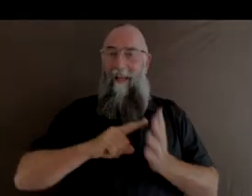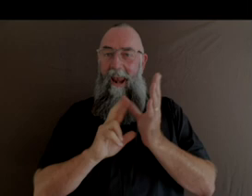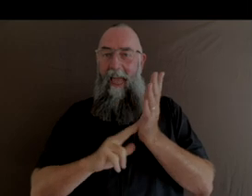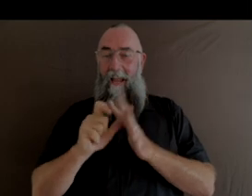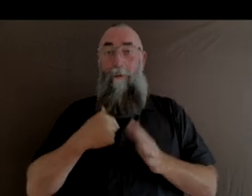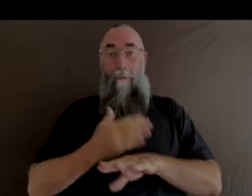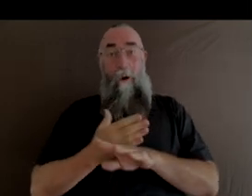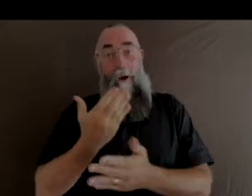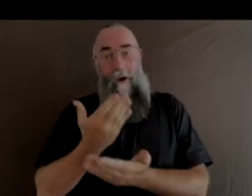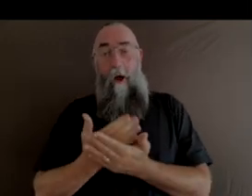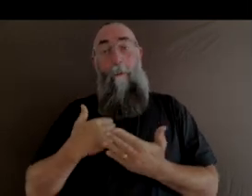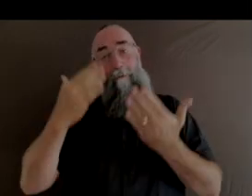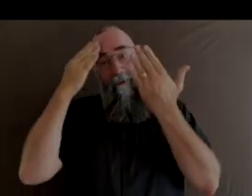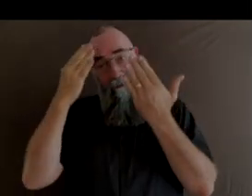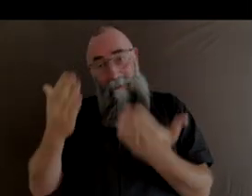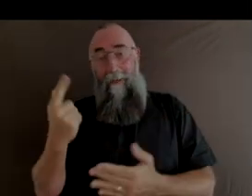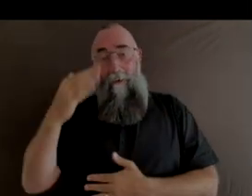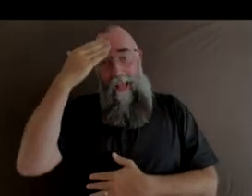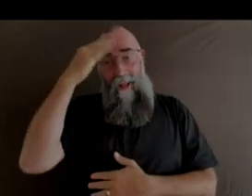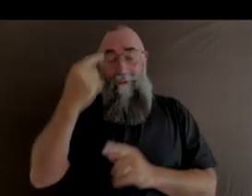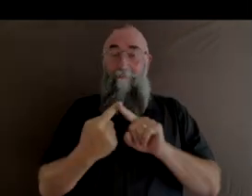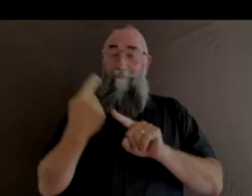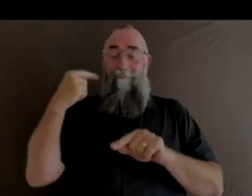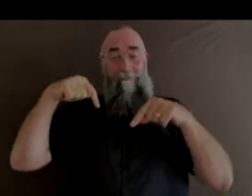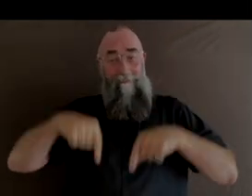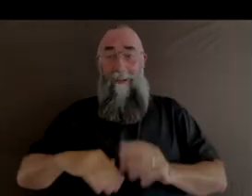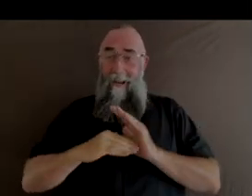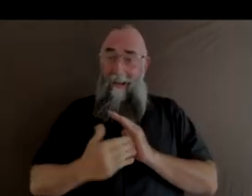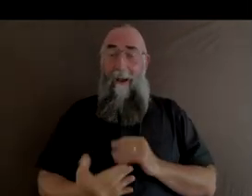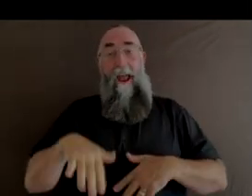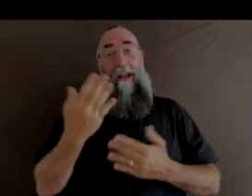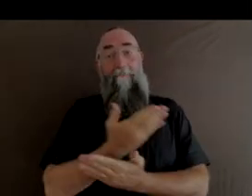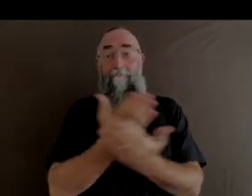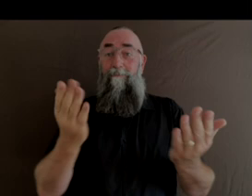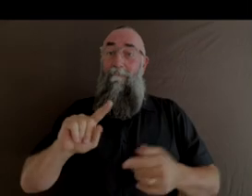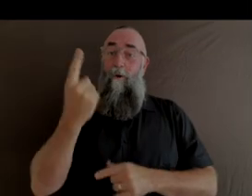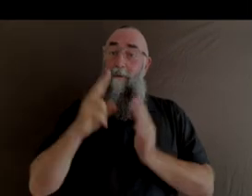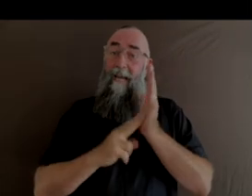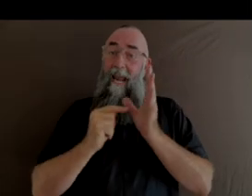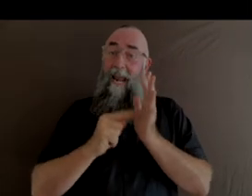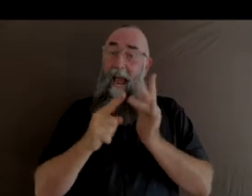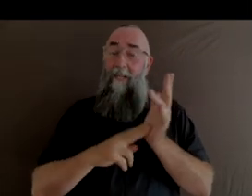We pay respect to Elders past and present and all First Nations peoples who have told their stories on these